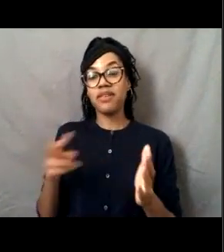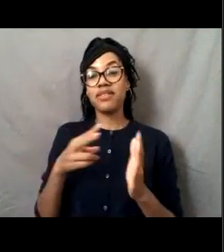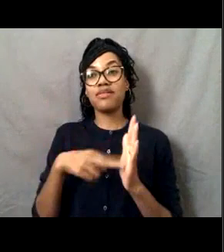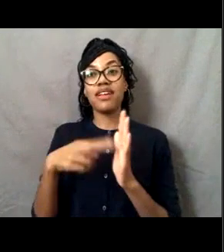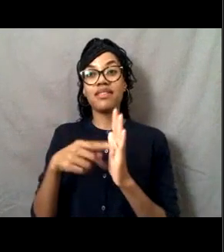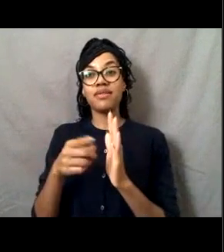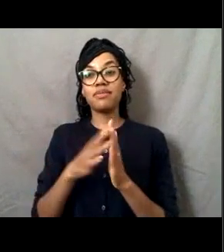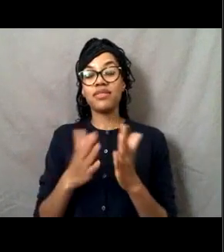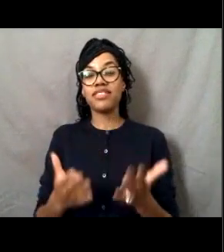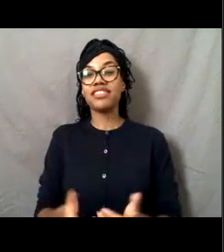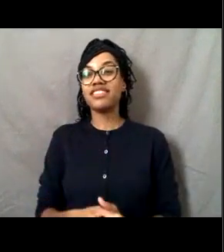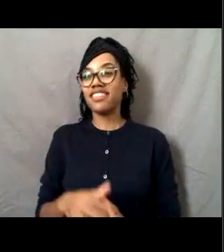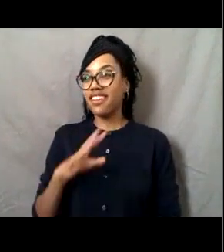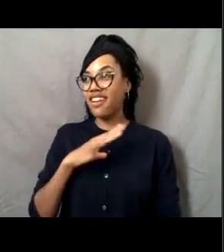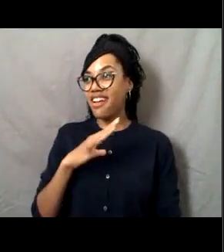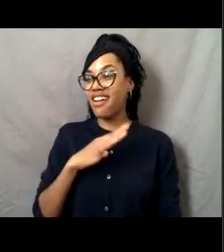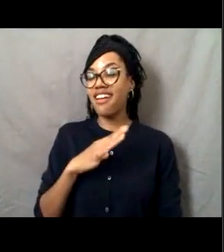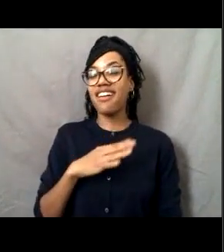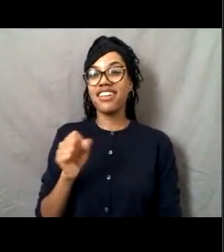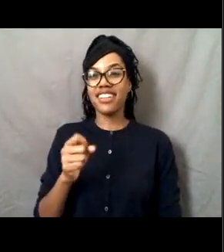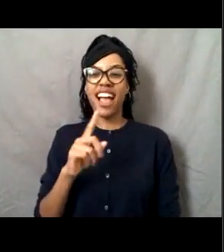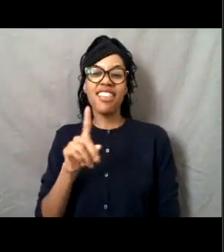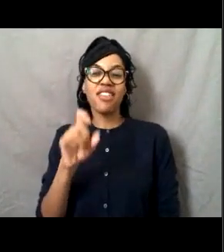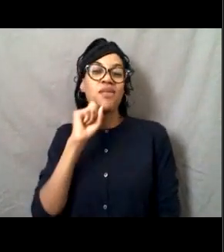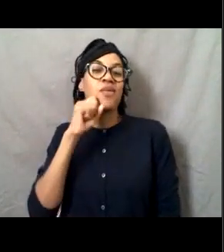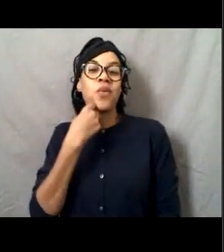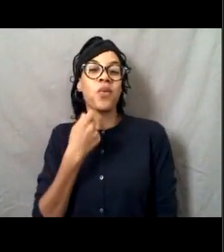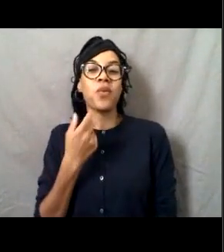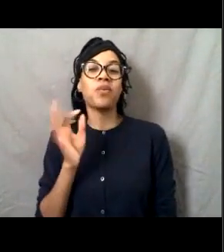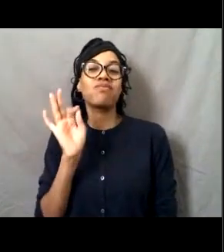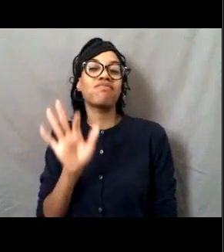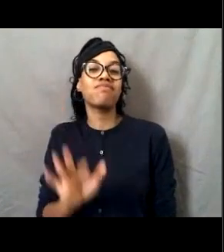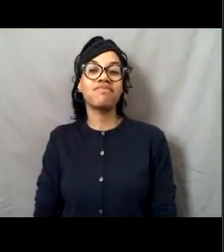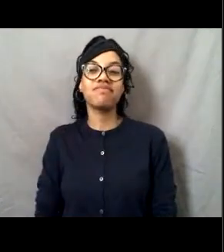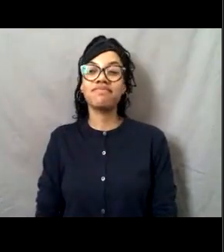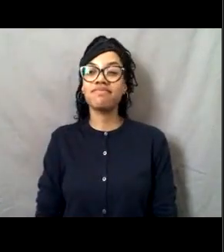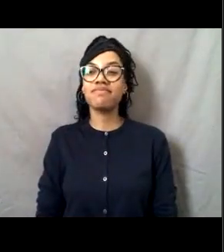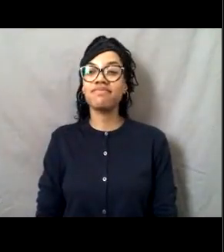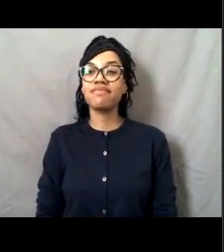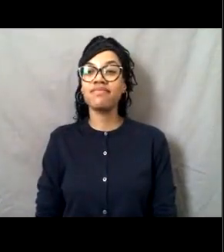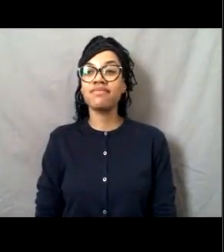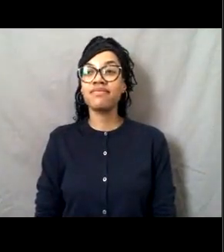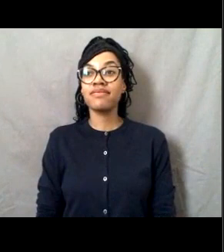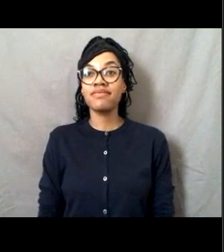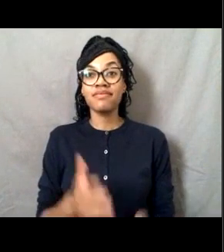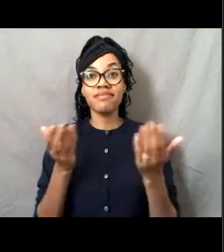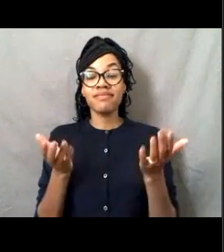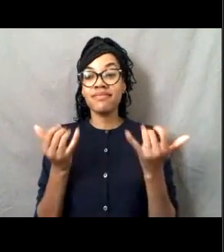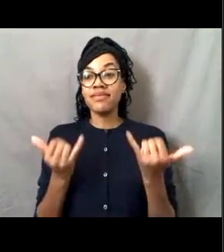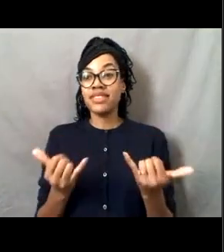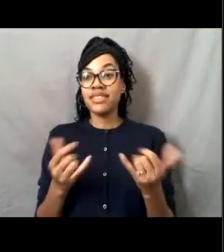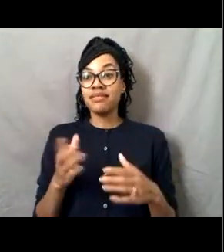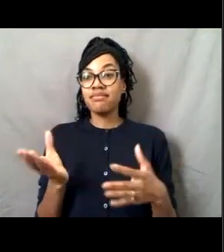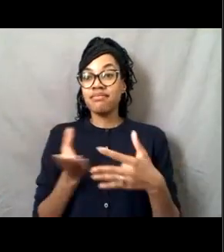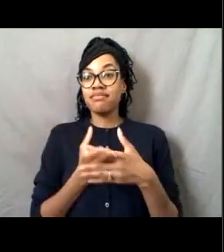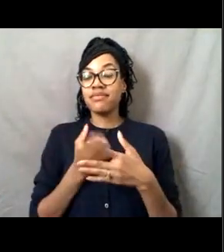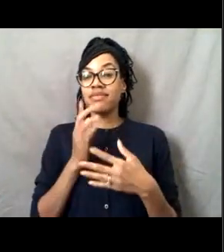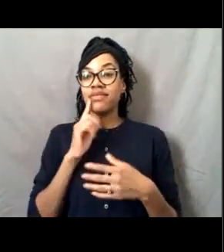of family history and trivia. And with that, I think we will break for our first set